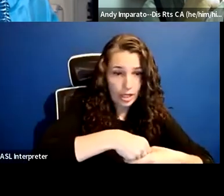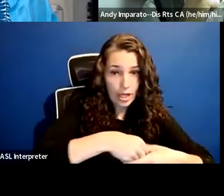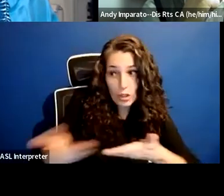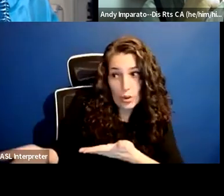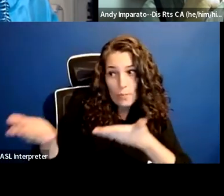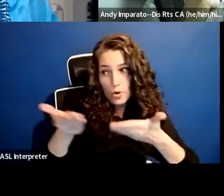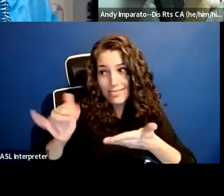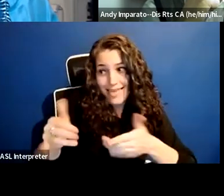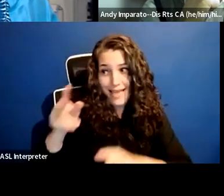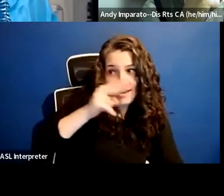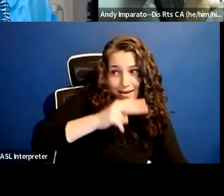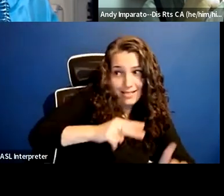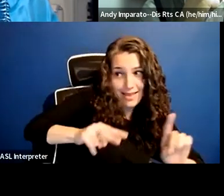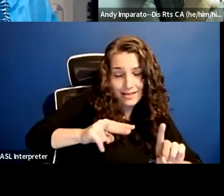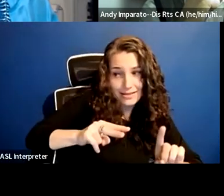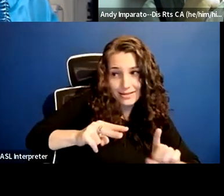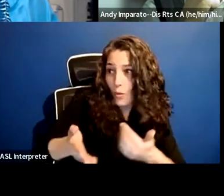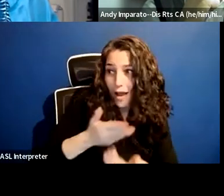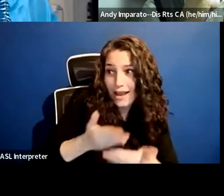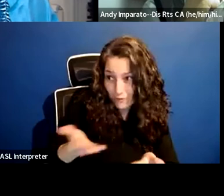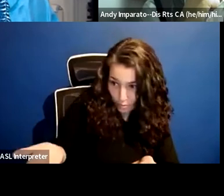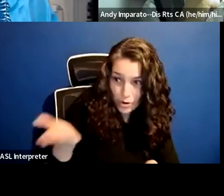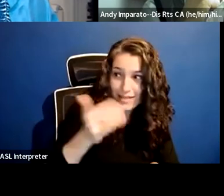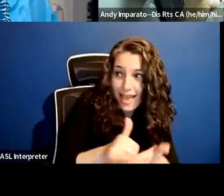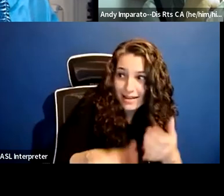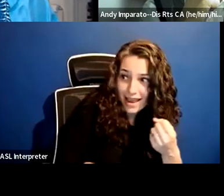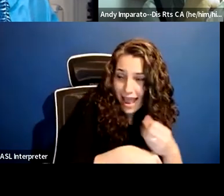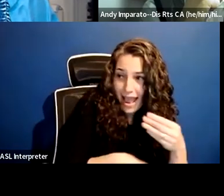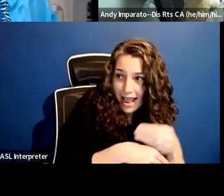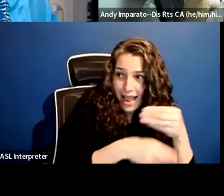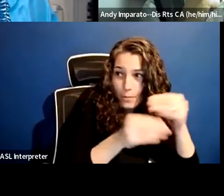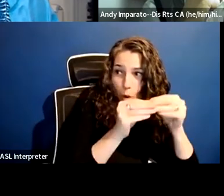to anything that they might do in the future and to ask questions and to think about the disability angle.